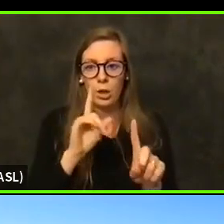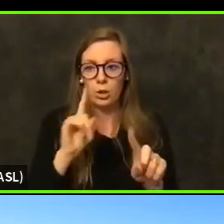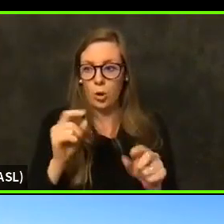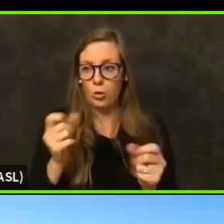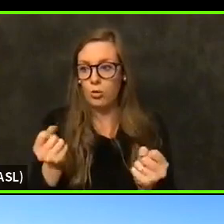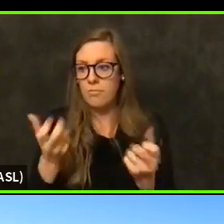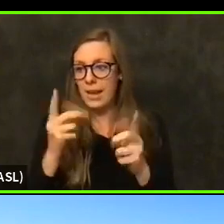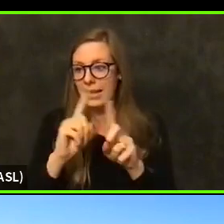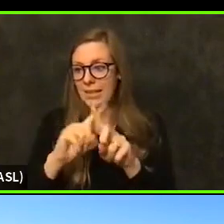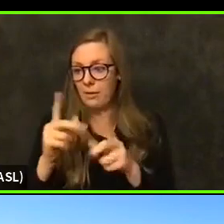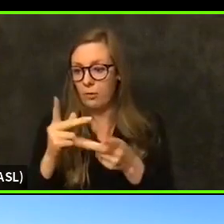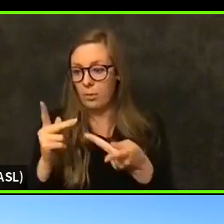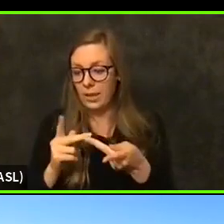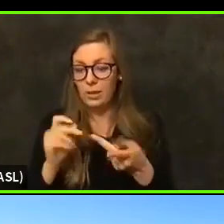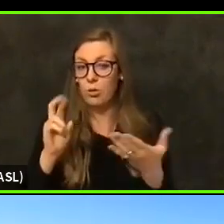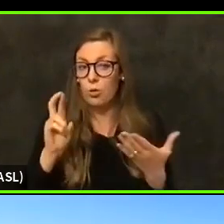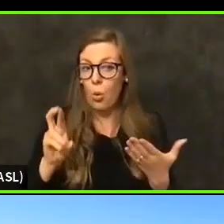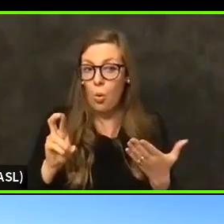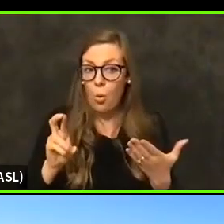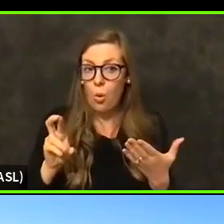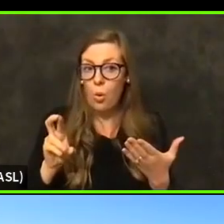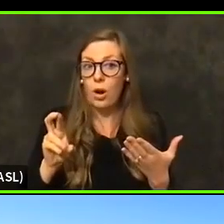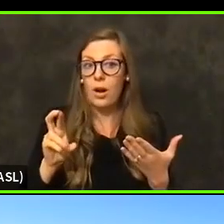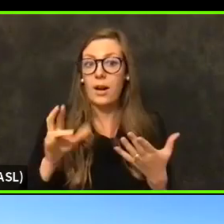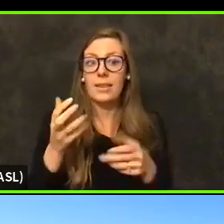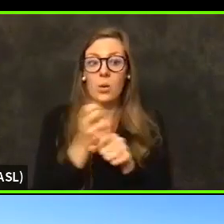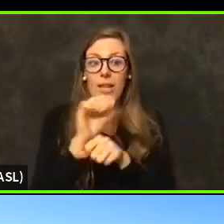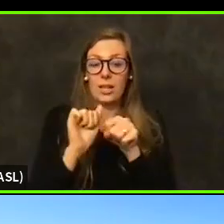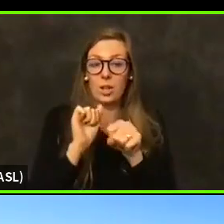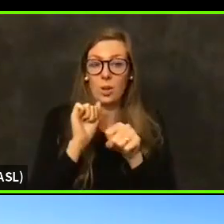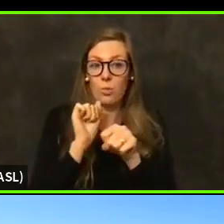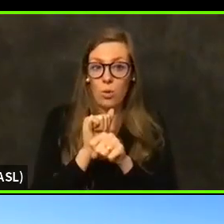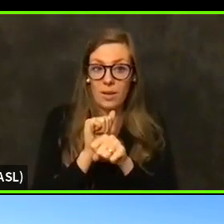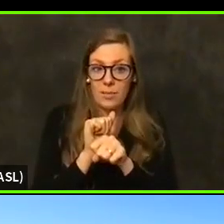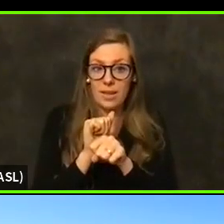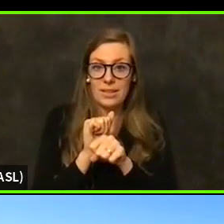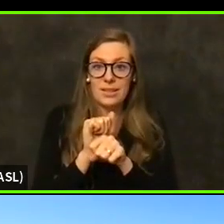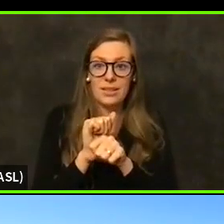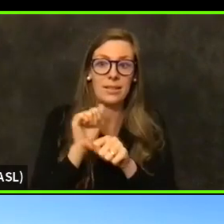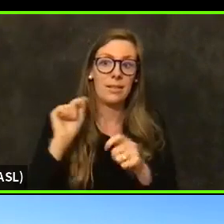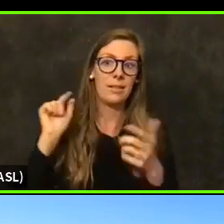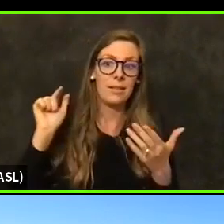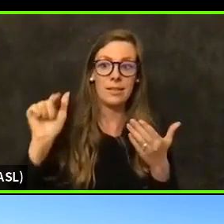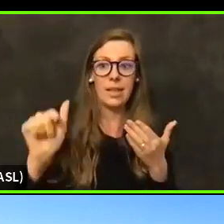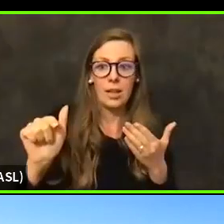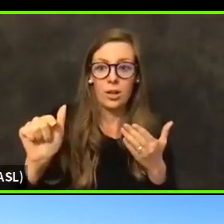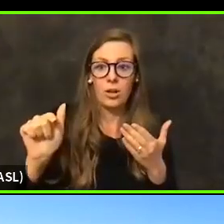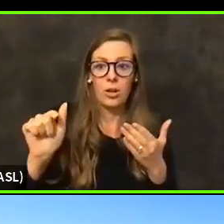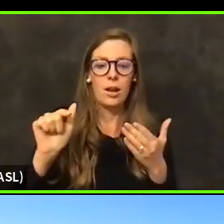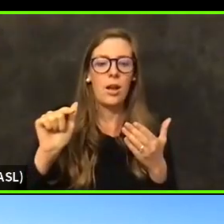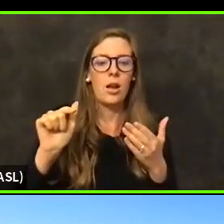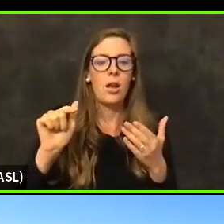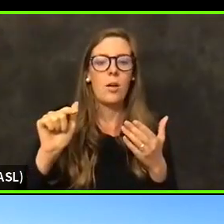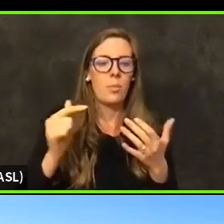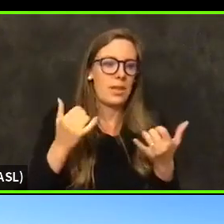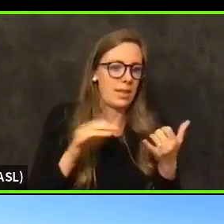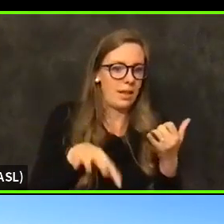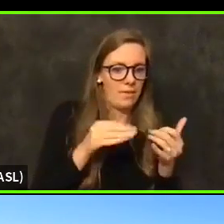facilities or they would get an appointment far enough out that then they'd find another location that could do it earlier